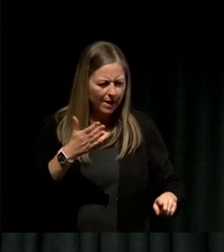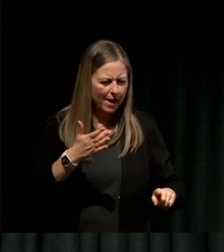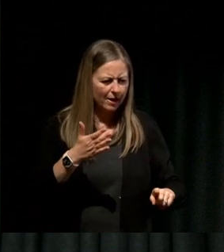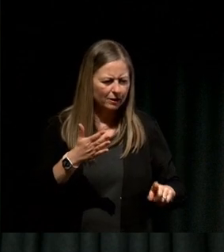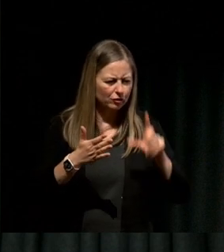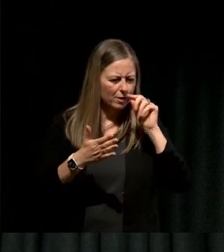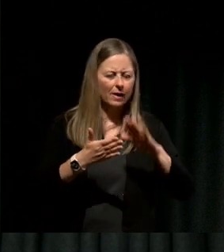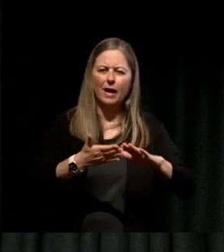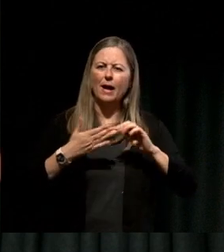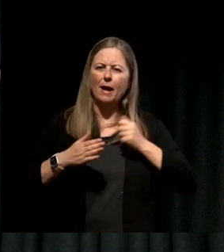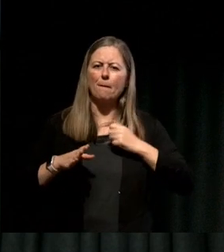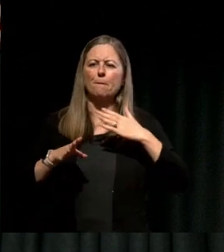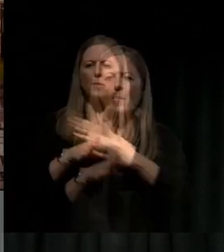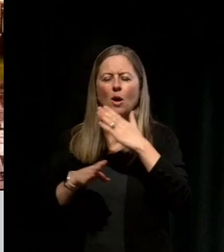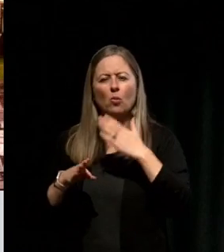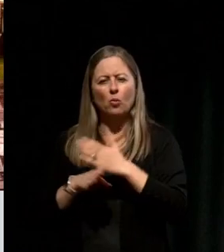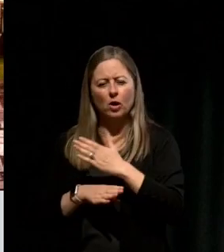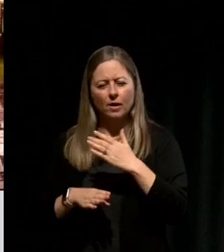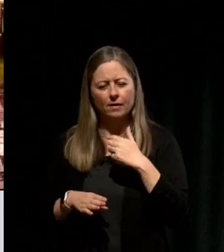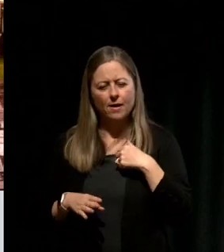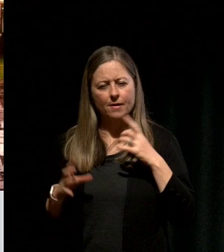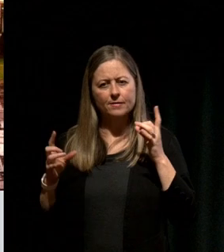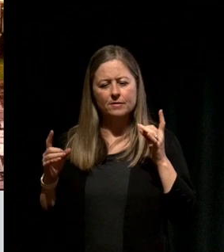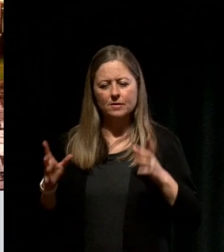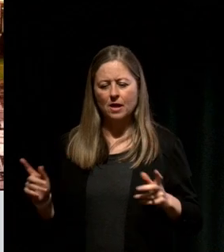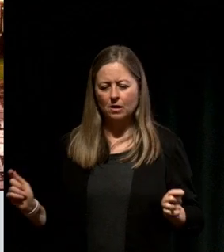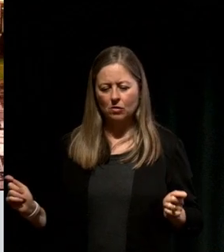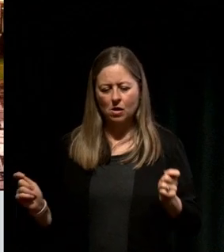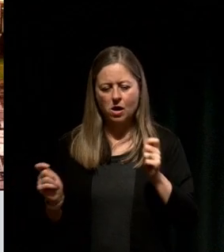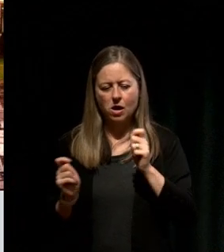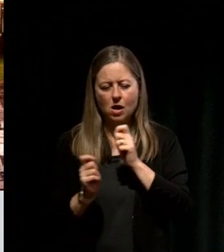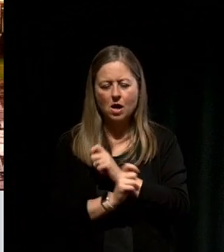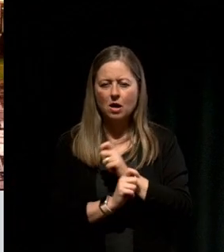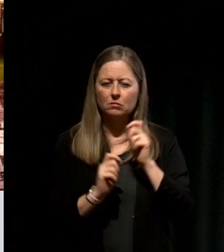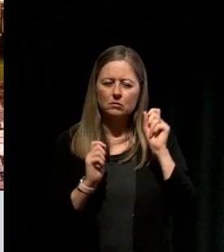I started shifting to becoming a conscious leader, and that happened because I started